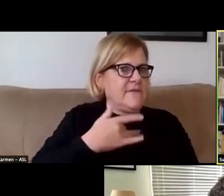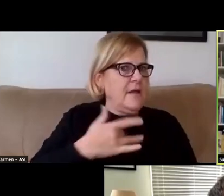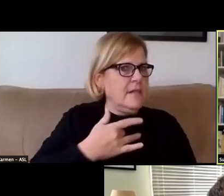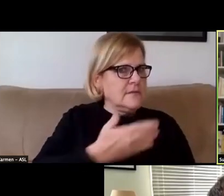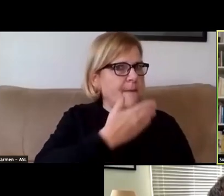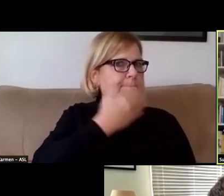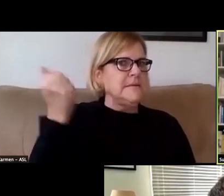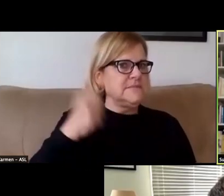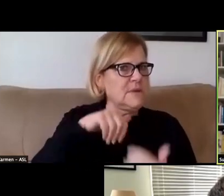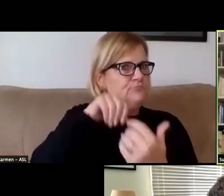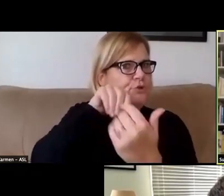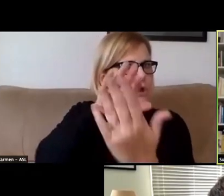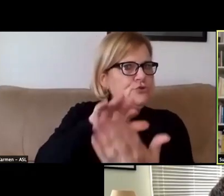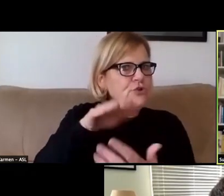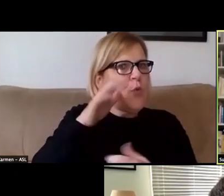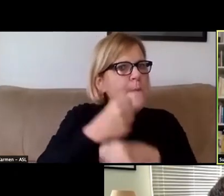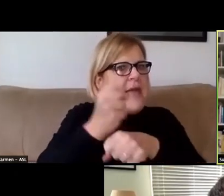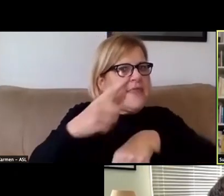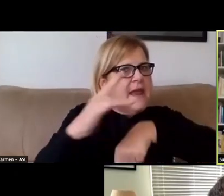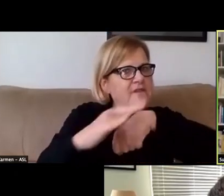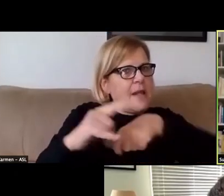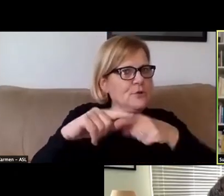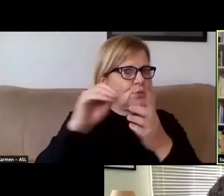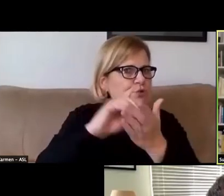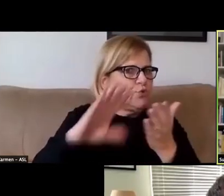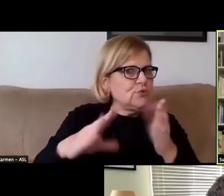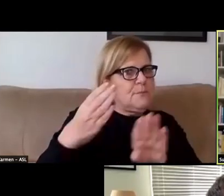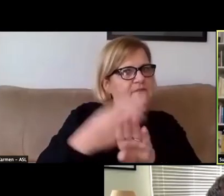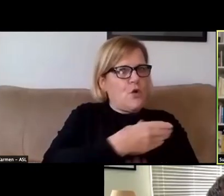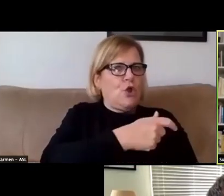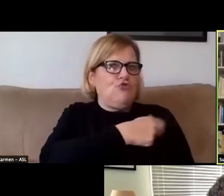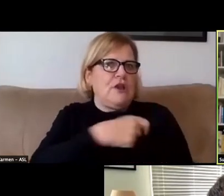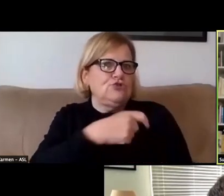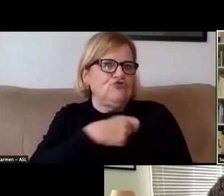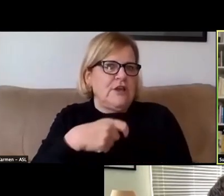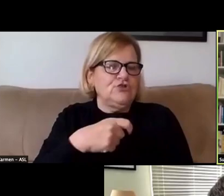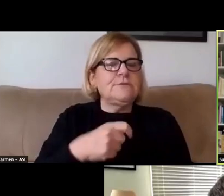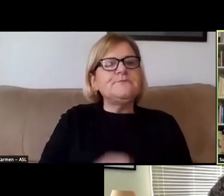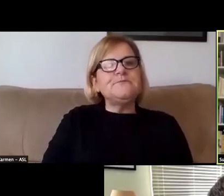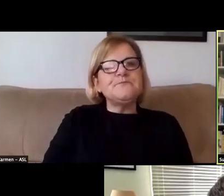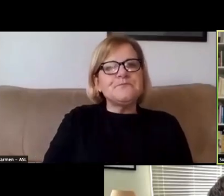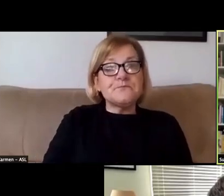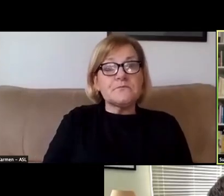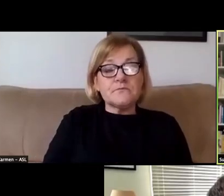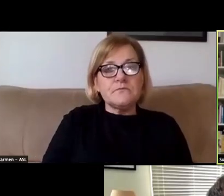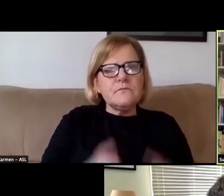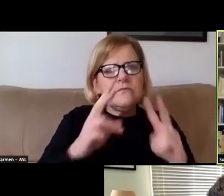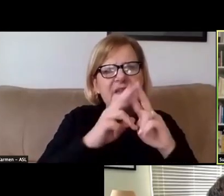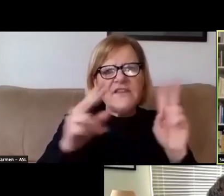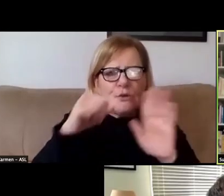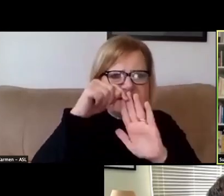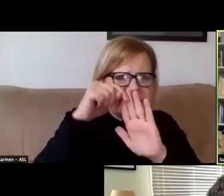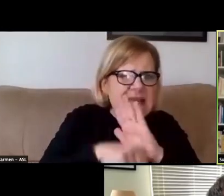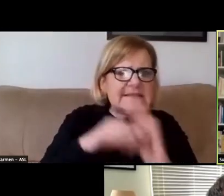and make that information available to our students before registration. Given the very extensive feedback that we've received,